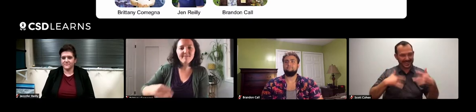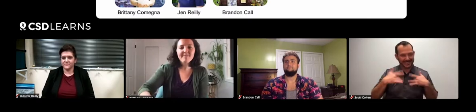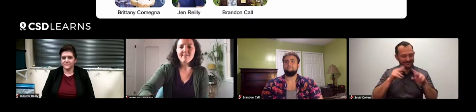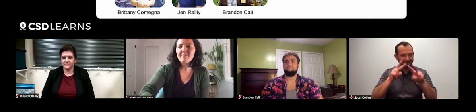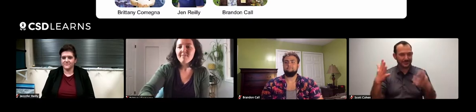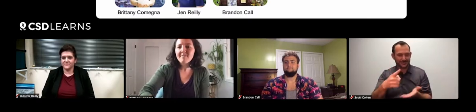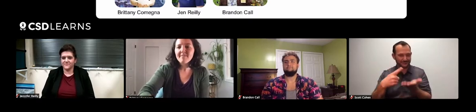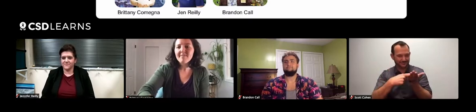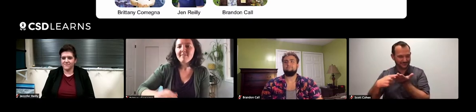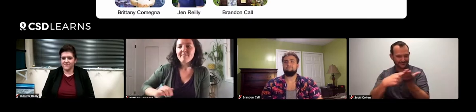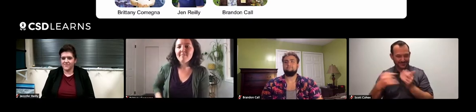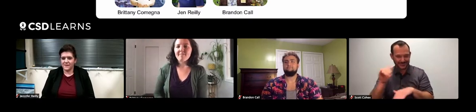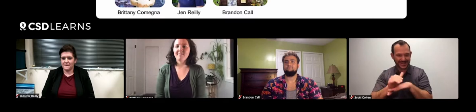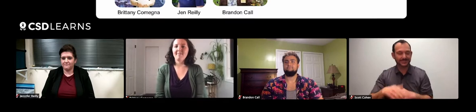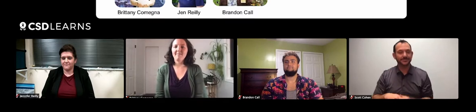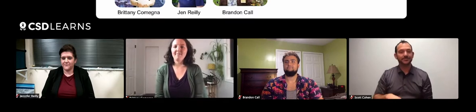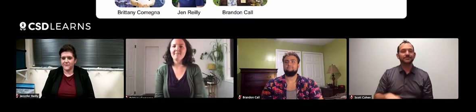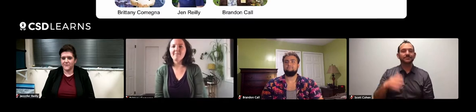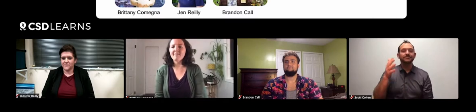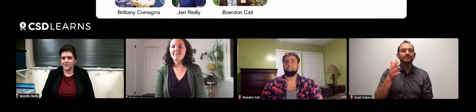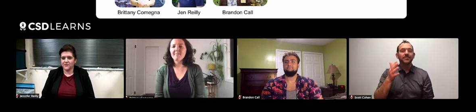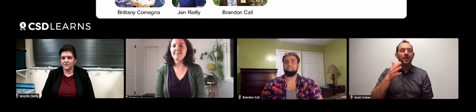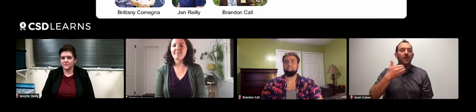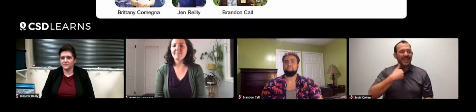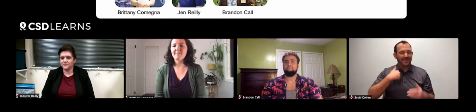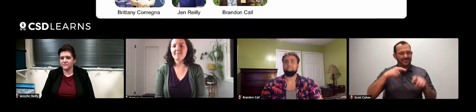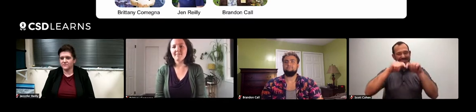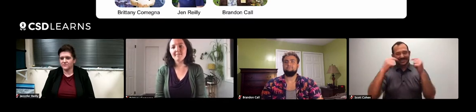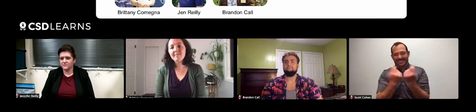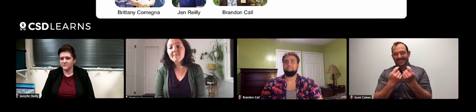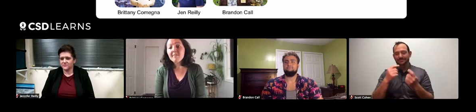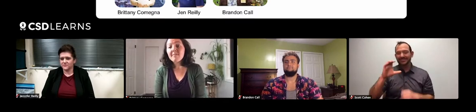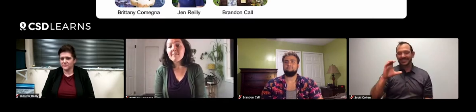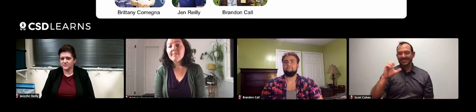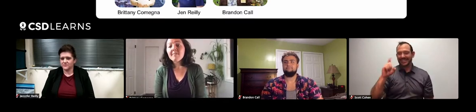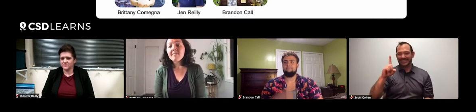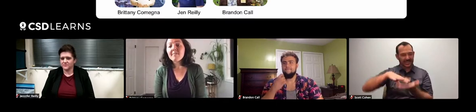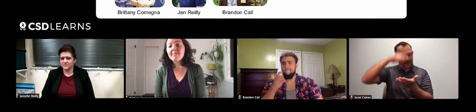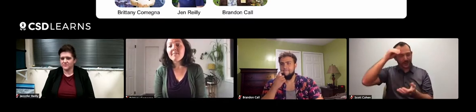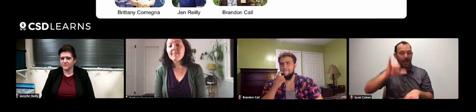I'm excited and looking forward to our conversation tonight! We also have the CSD Learns team